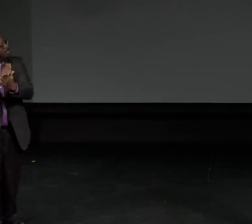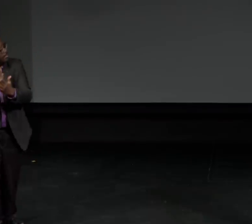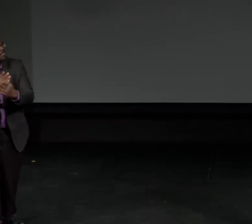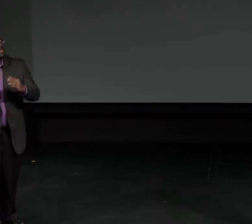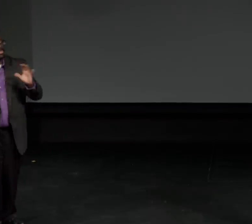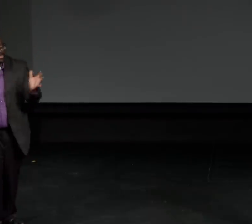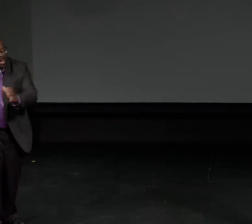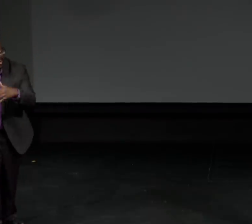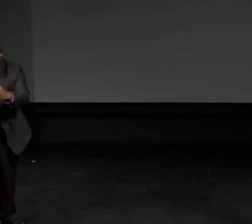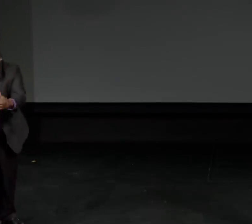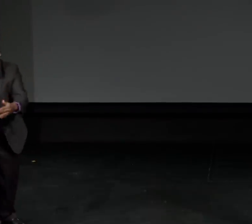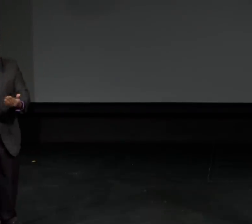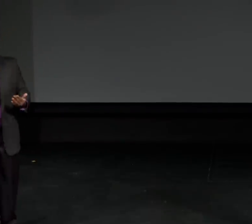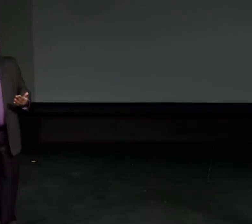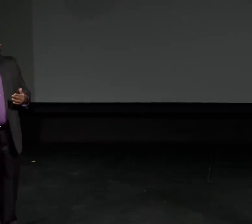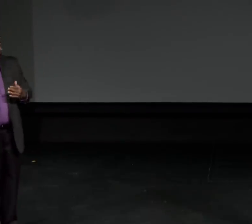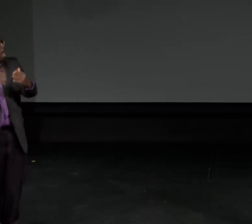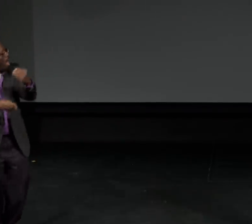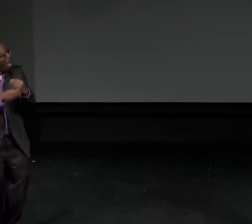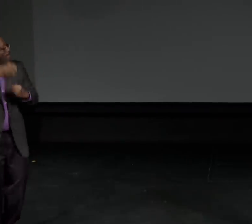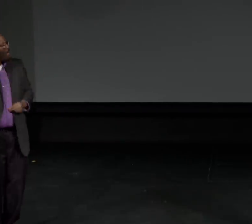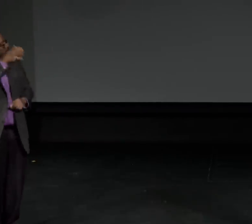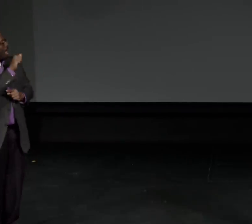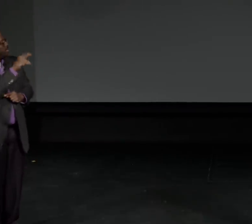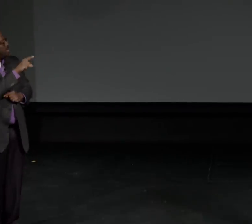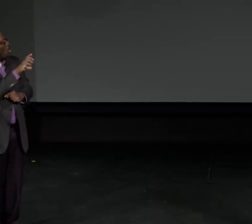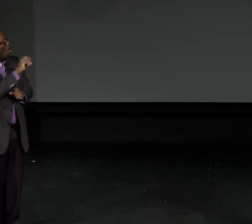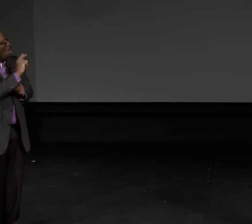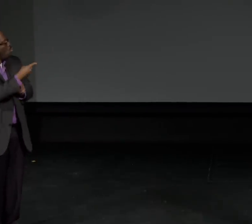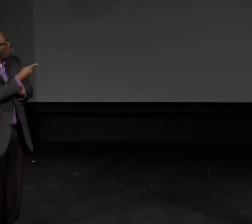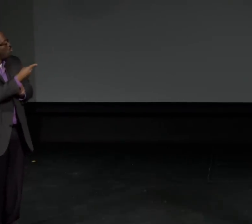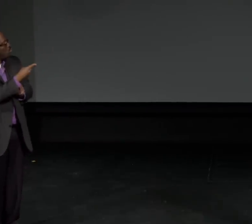But that wasn't in place before the '80's or '90's.